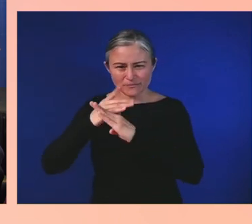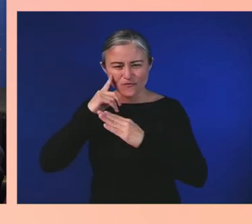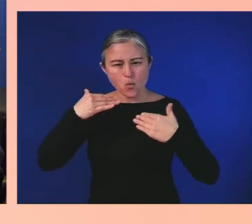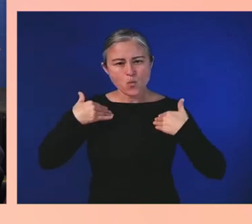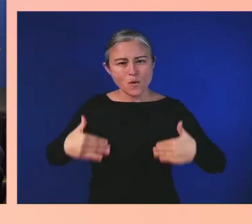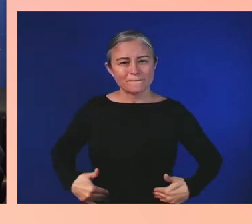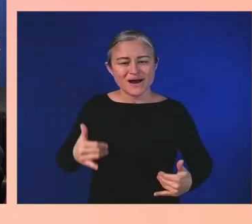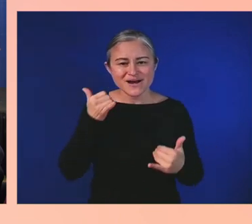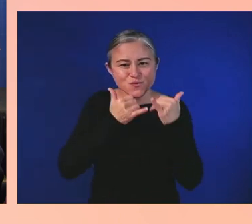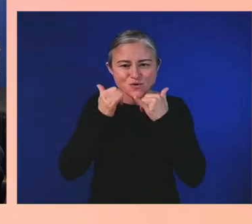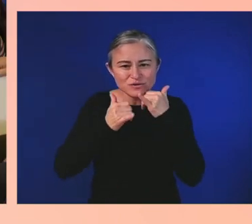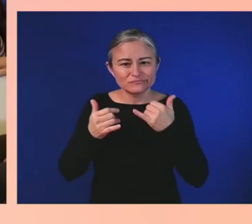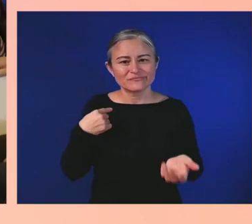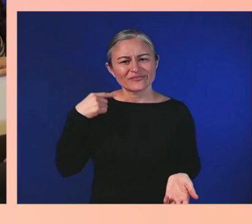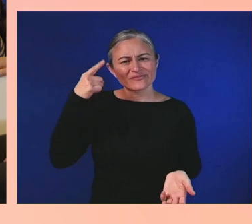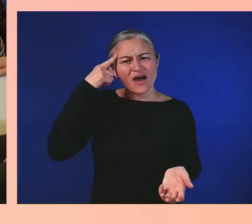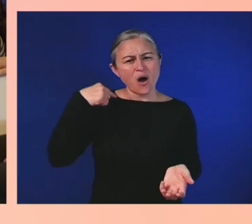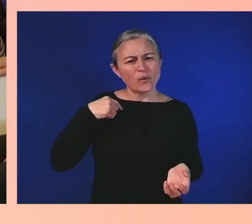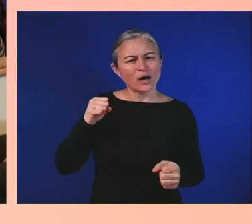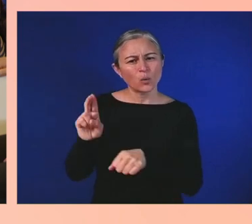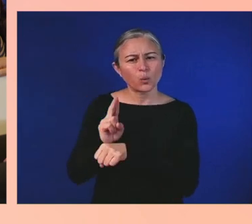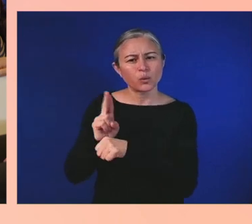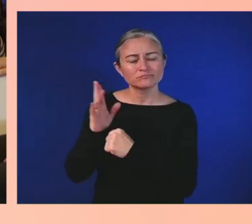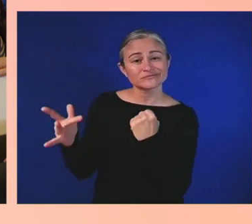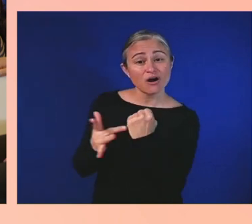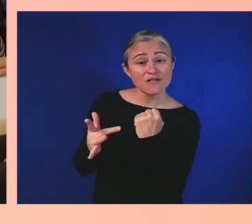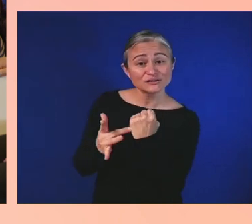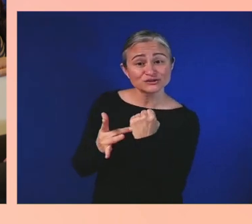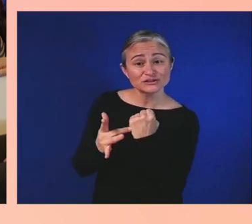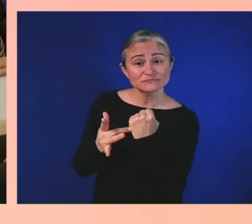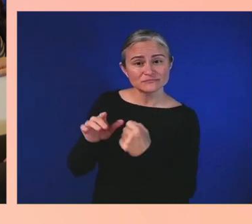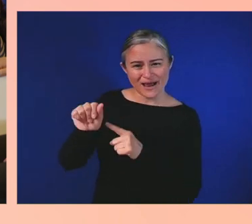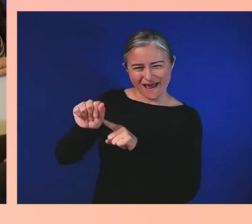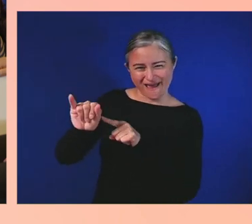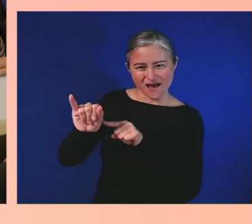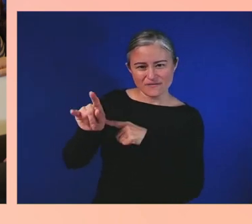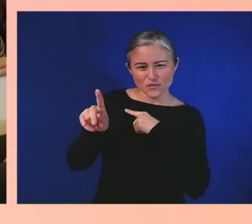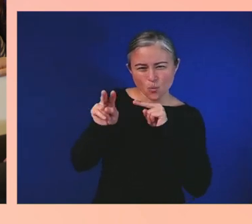Even I recently found out that even artificial intelligence can have biases in the code.